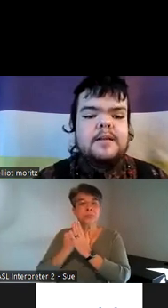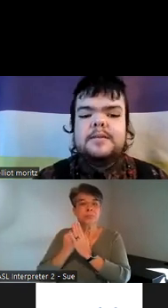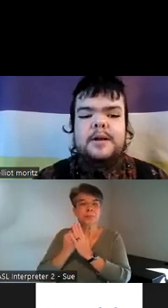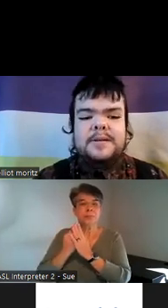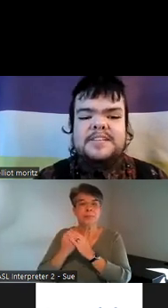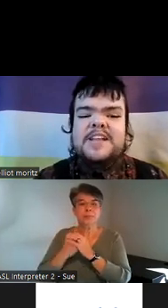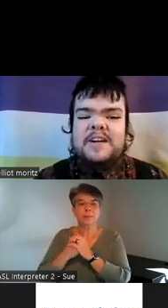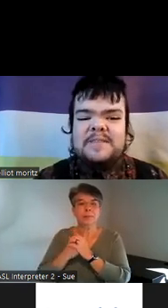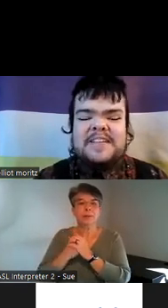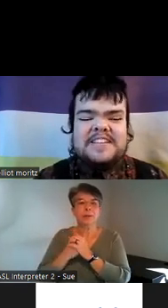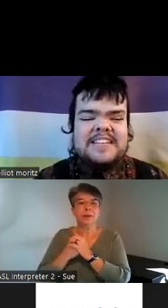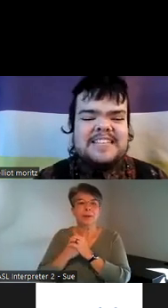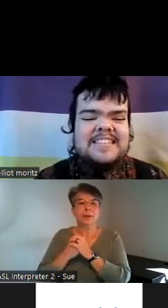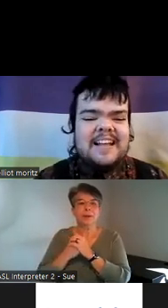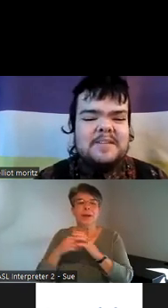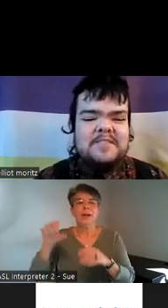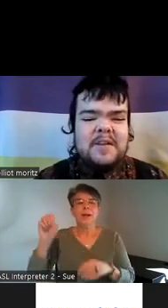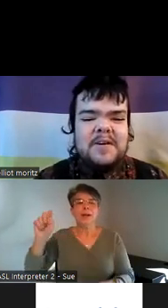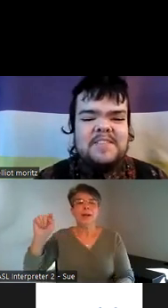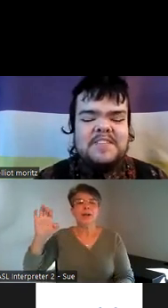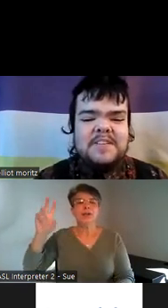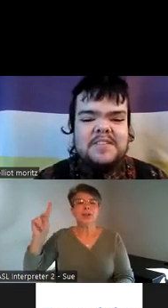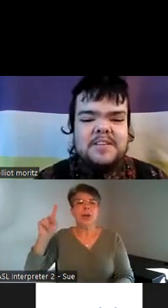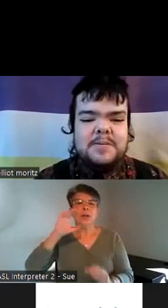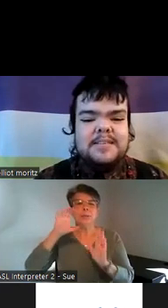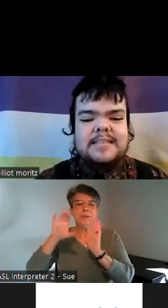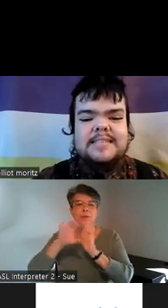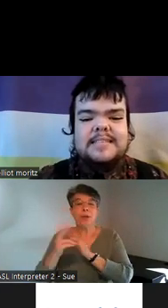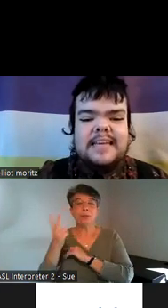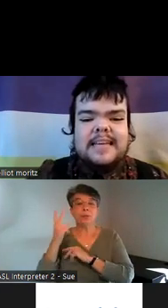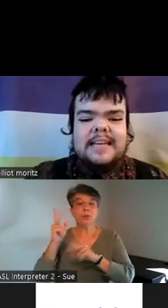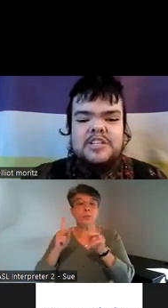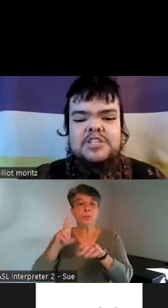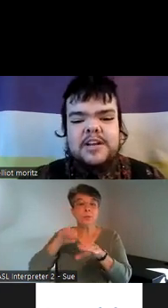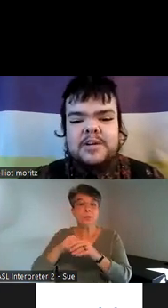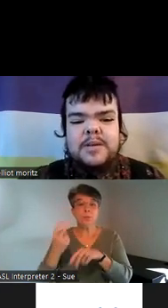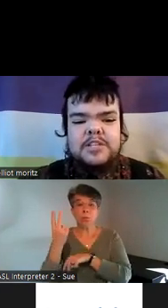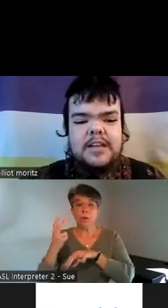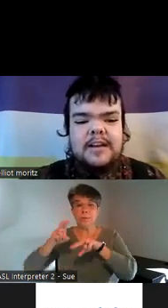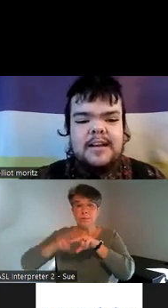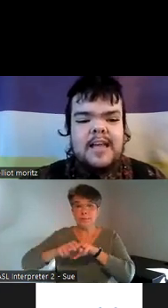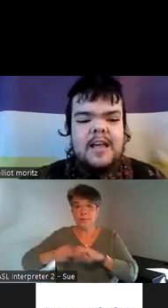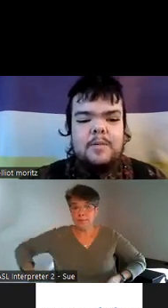not clip art stock image it's a stock image photo of two individuals sitting in a shared wheelchair